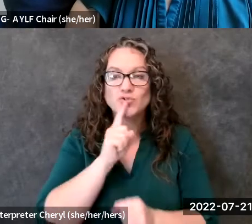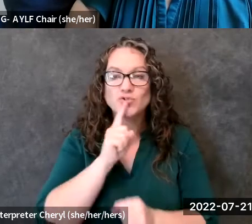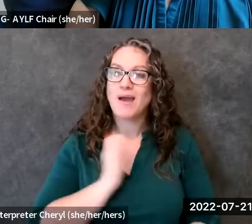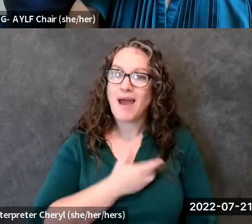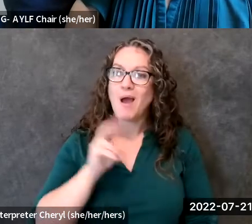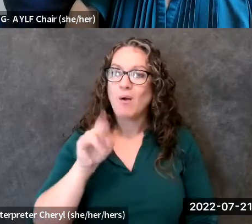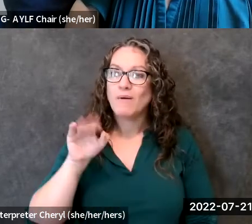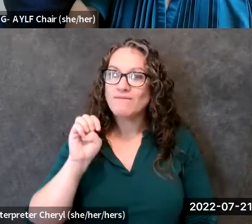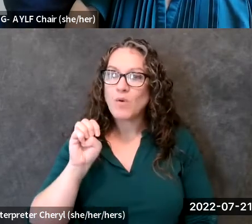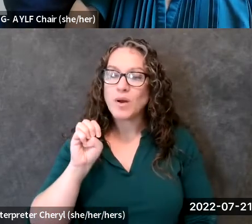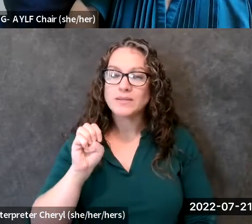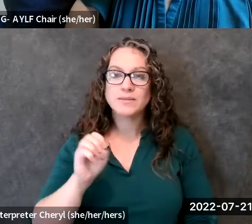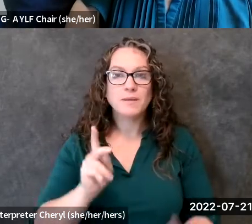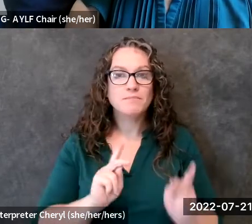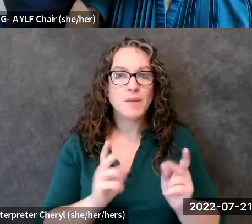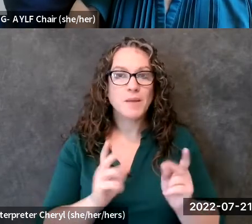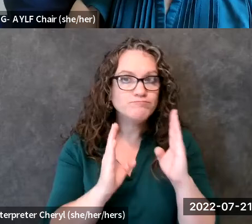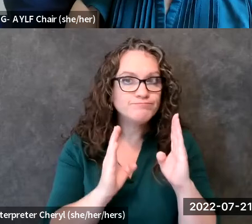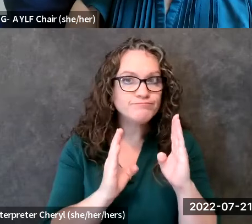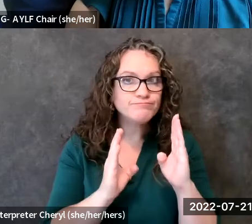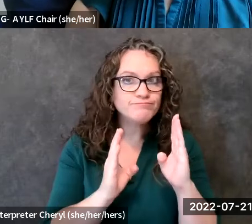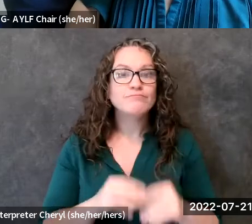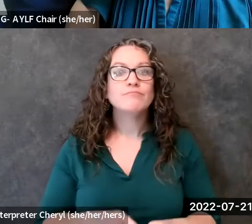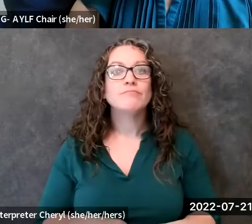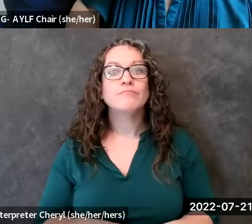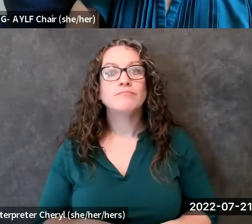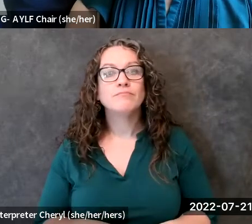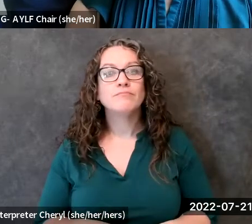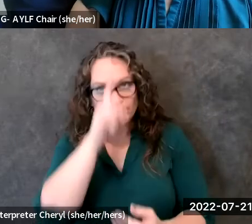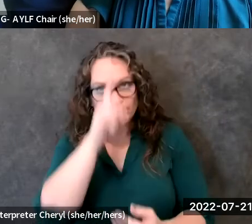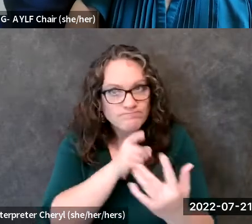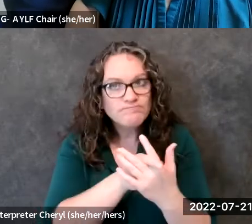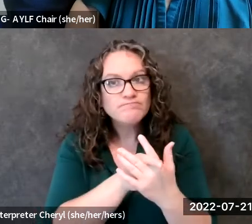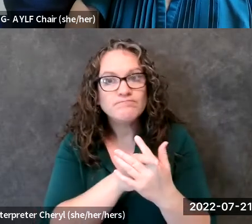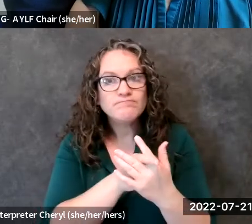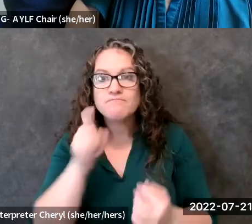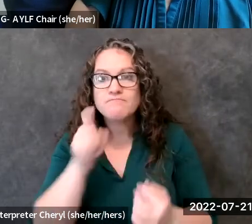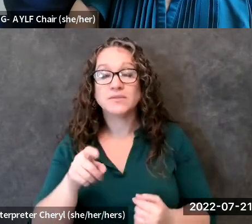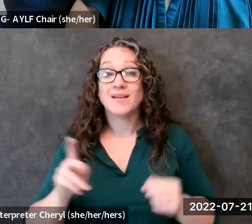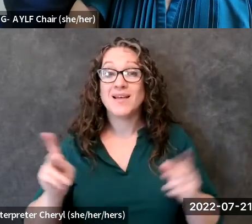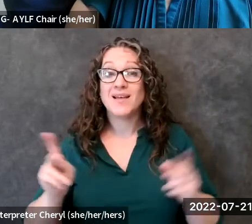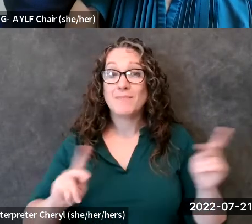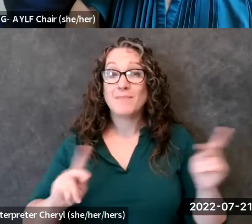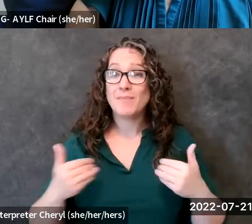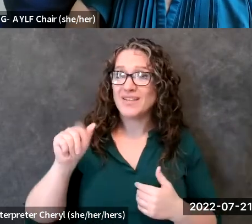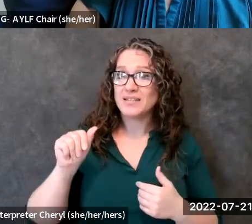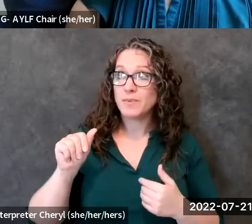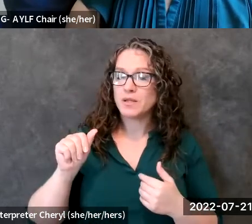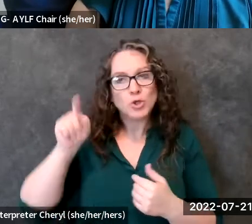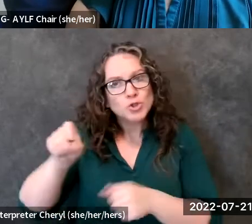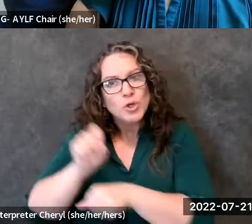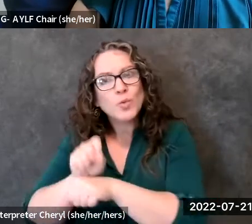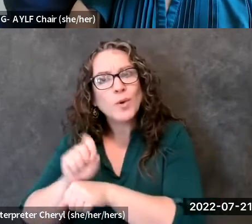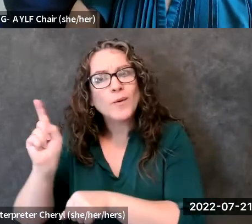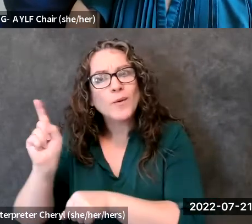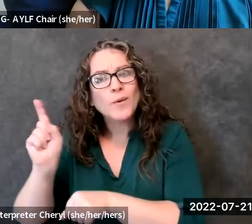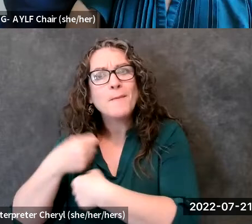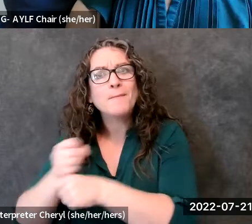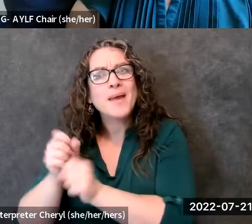is heard that we have um people with disabilities in areas of policy making in areas of of of